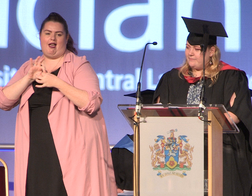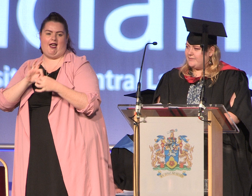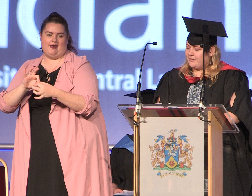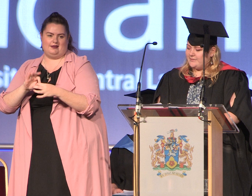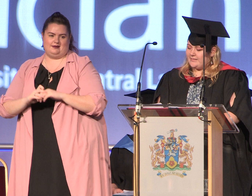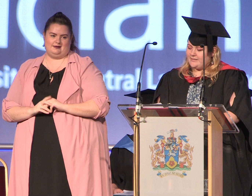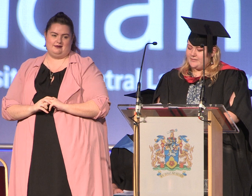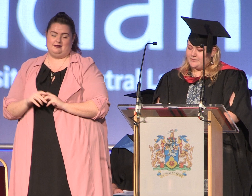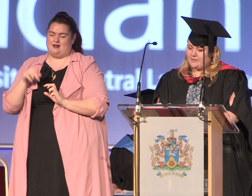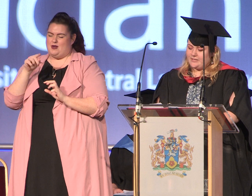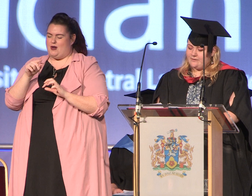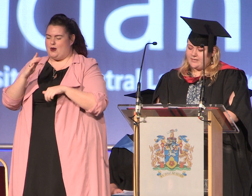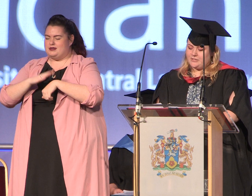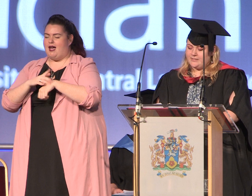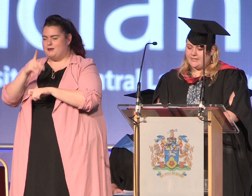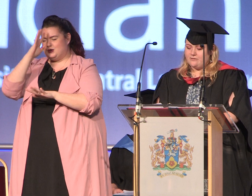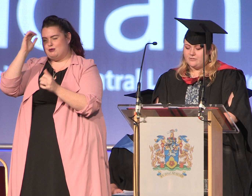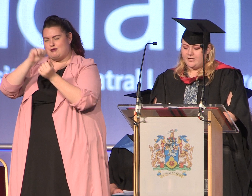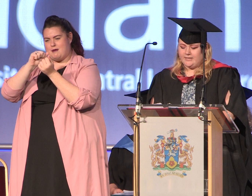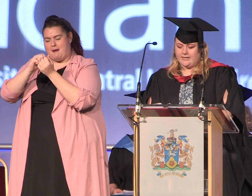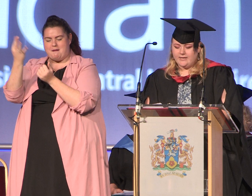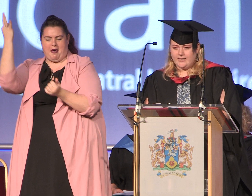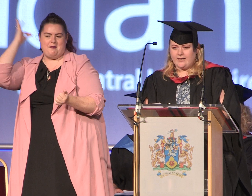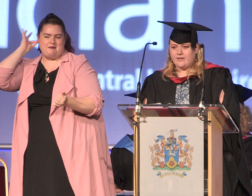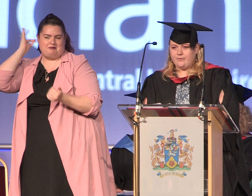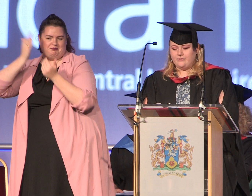moments like those with you as you continue your journey and have that bond